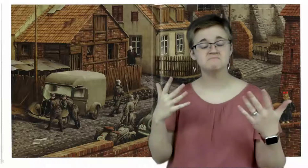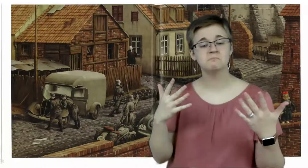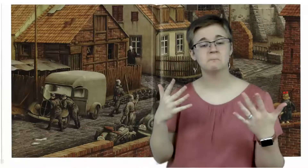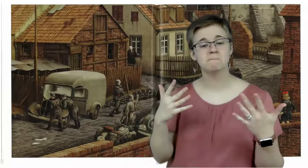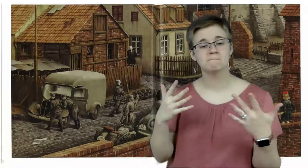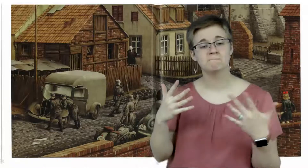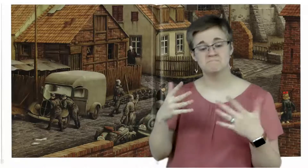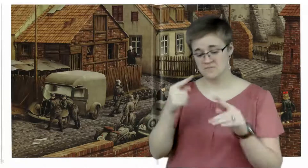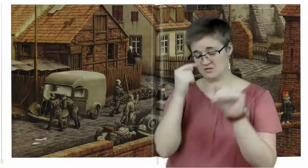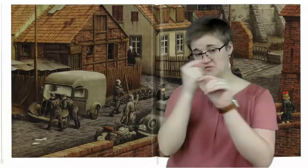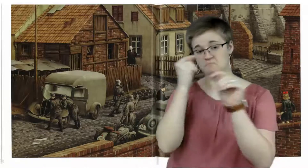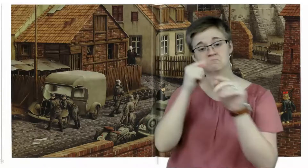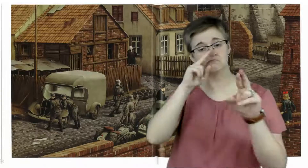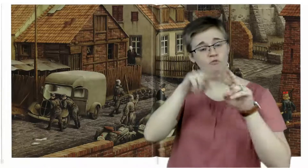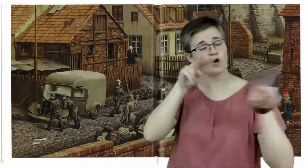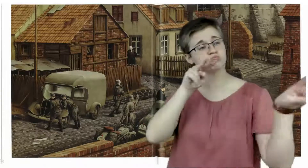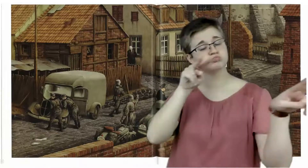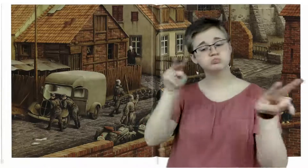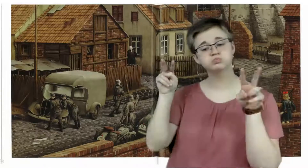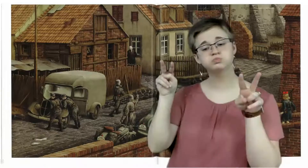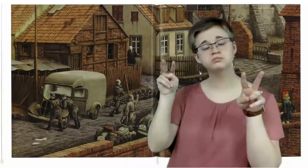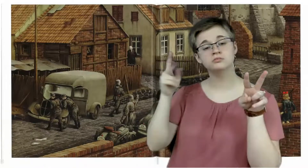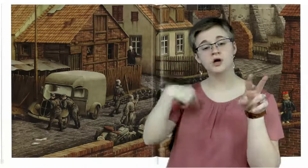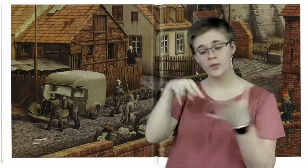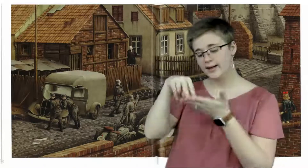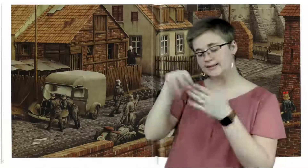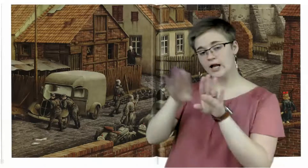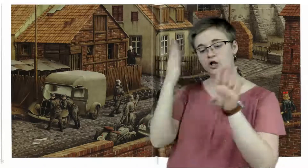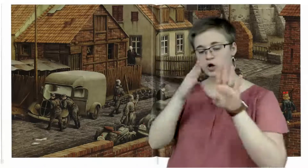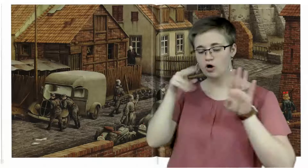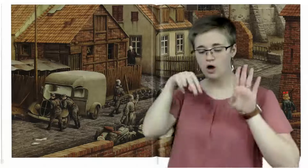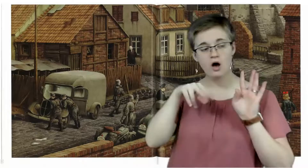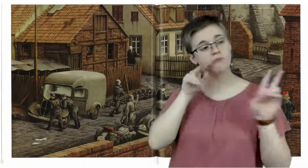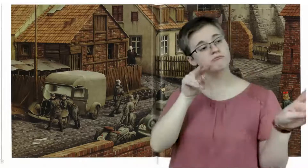The trucks are fun to watch. We stand in the doorway as they pass.